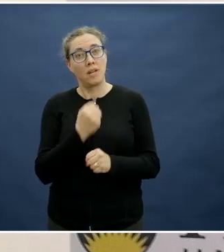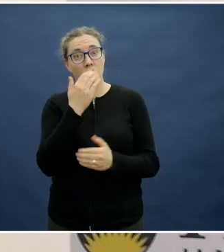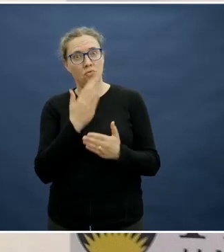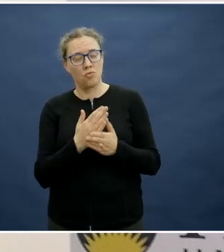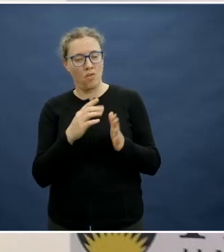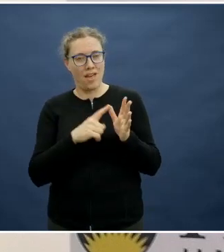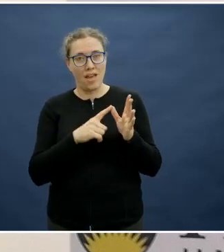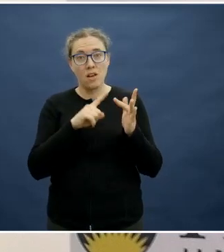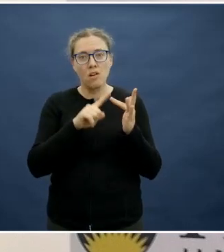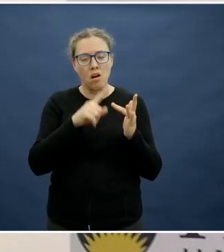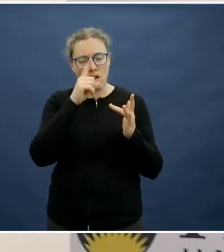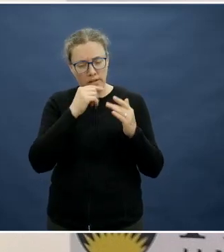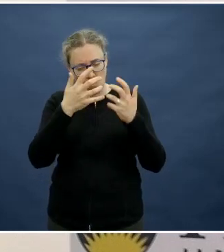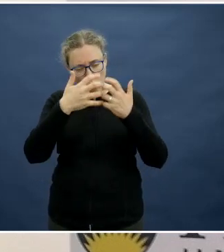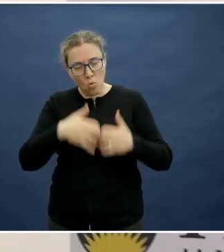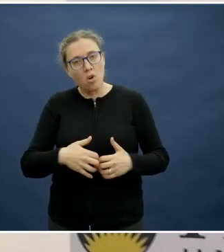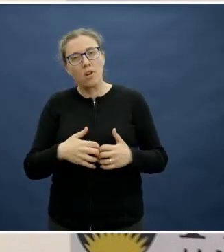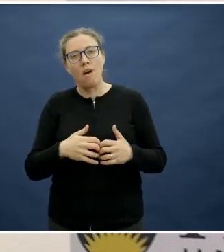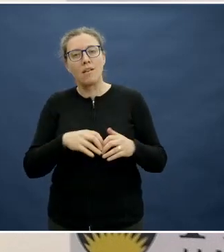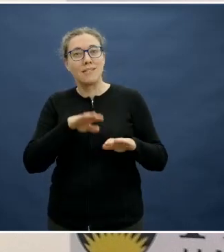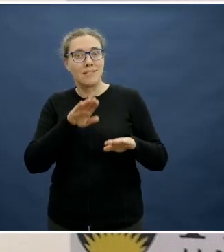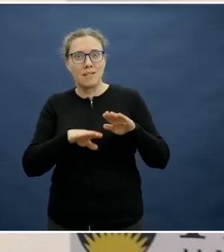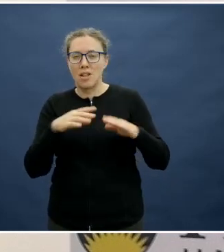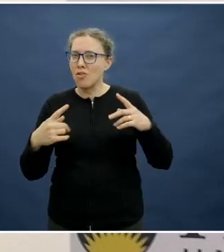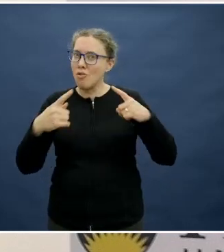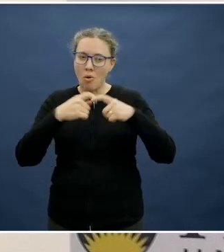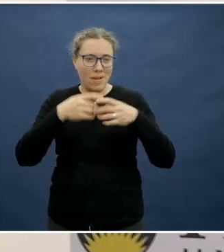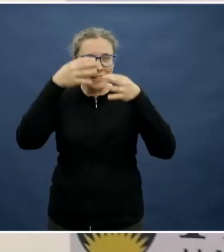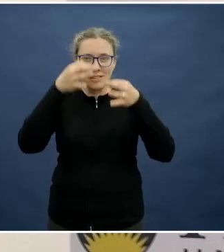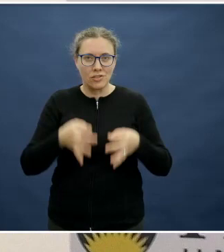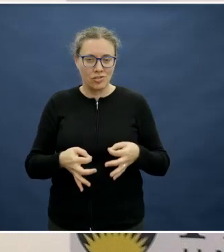decisions that people are making and break down the complex information.